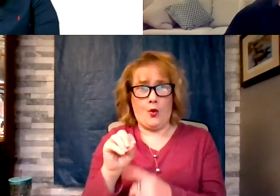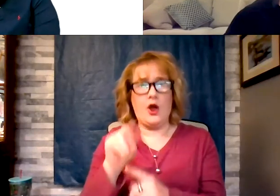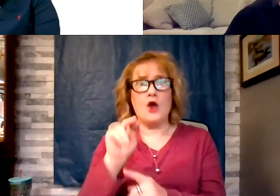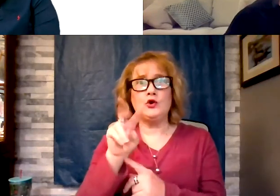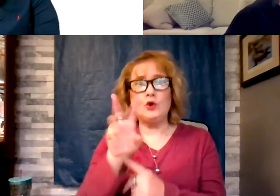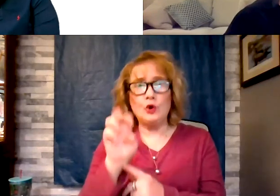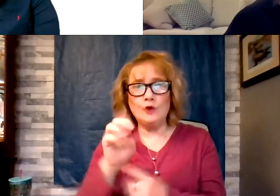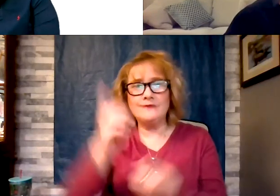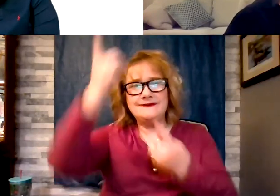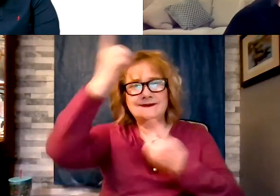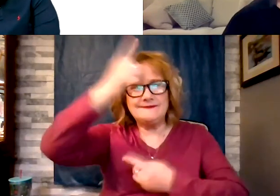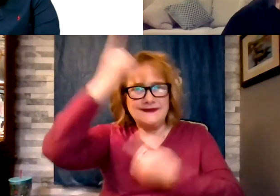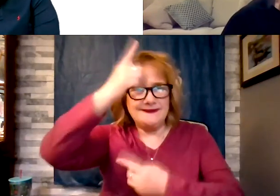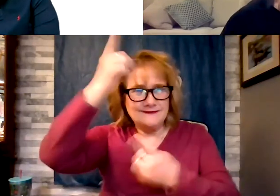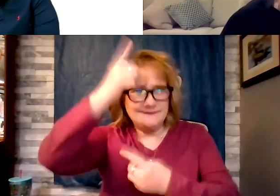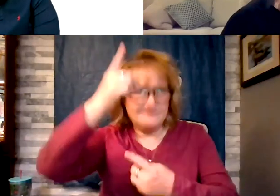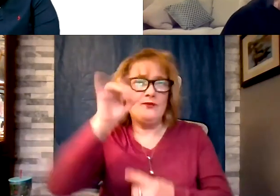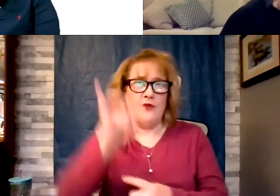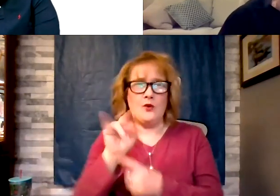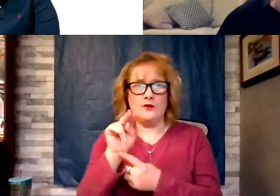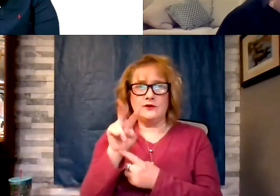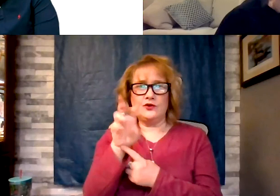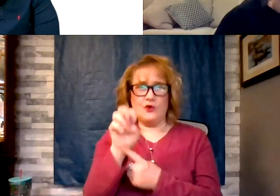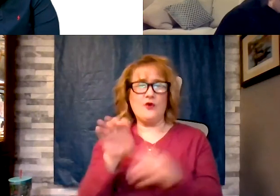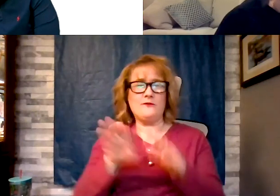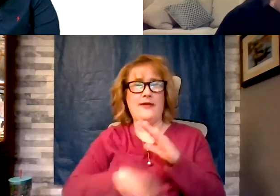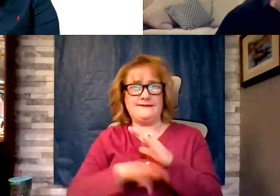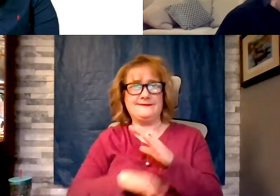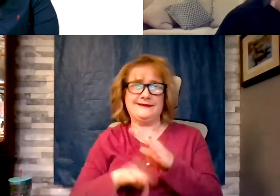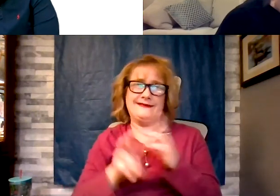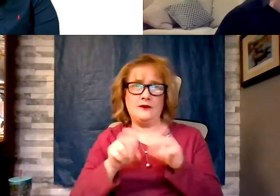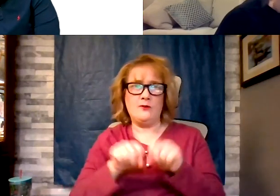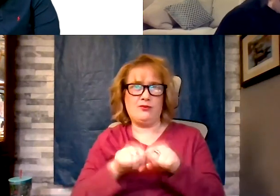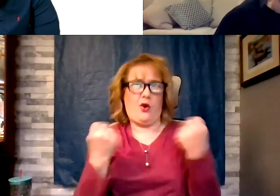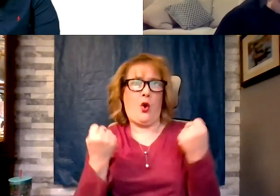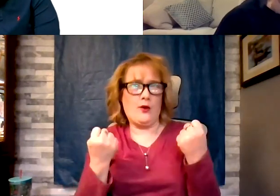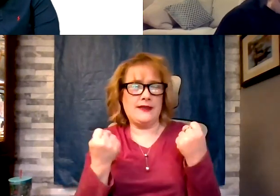nerves are basically being broken by the diabetes. Again,